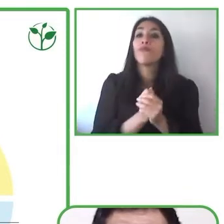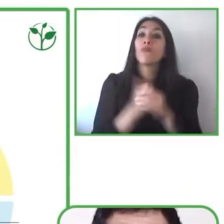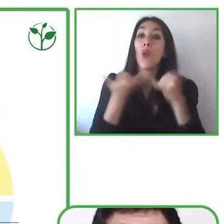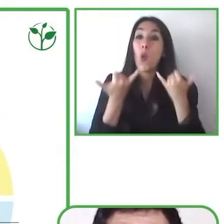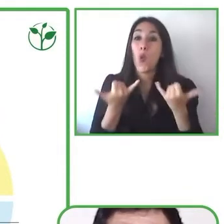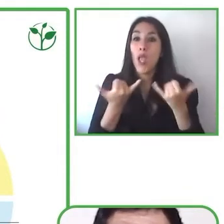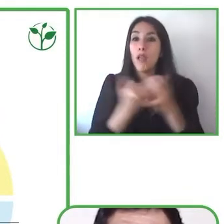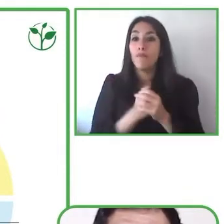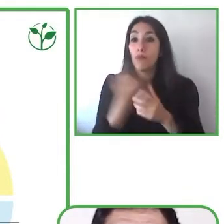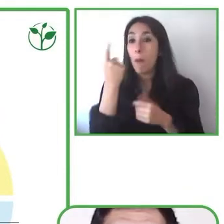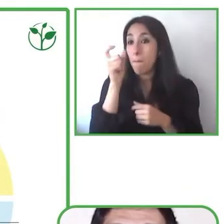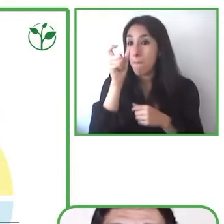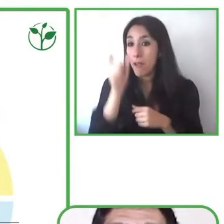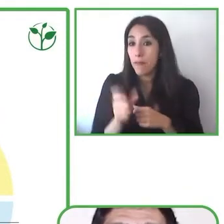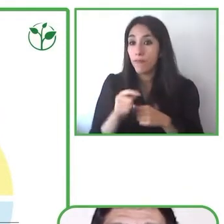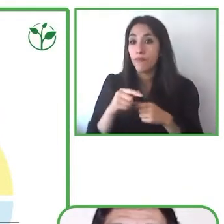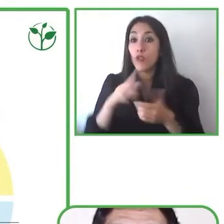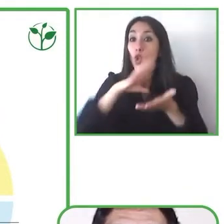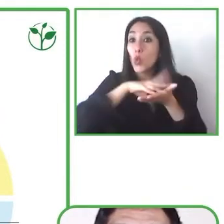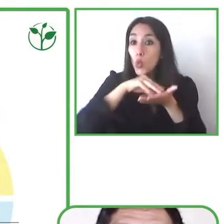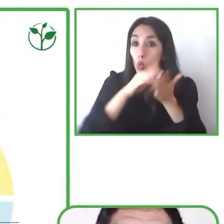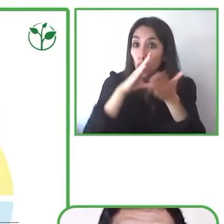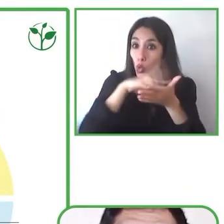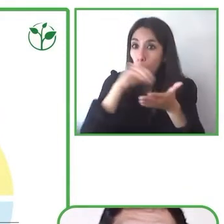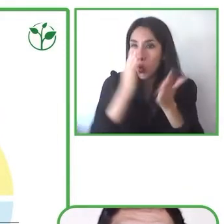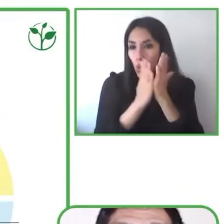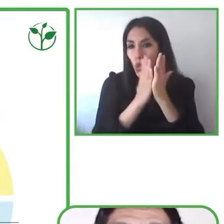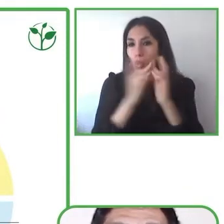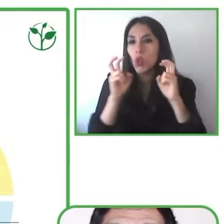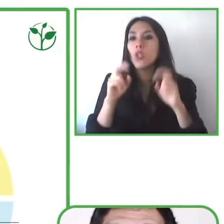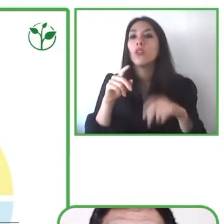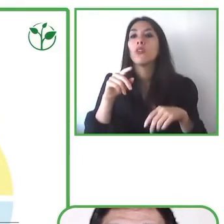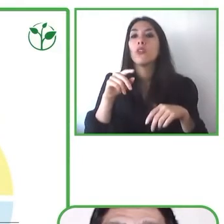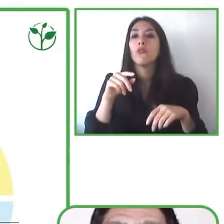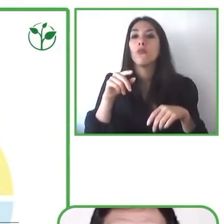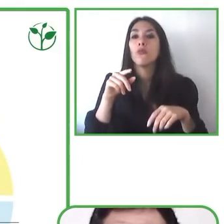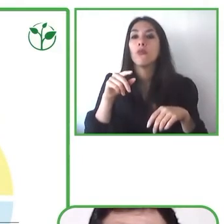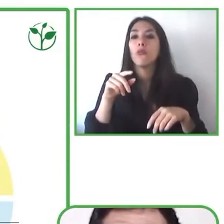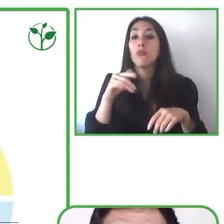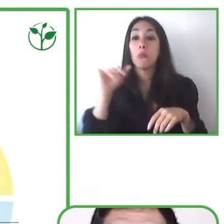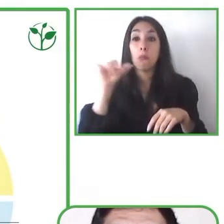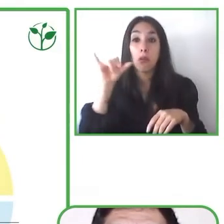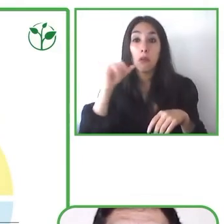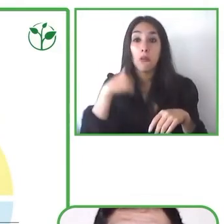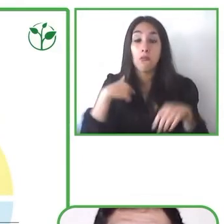needs of these type of students and it's an alternative based on evidence